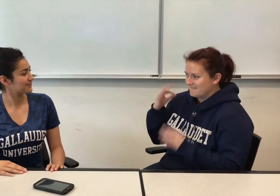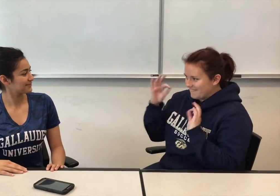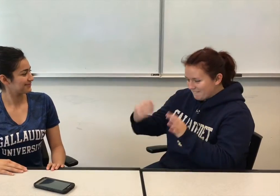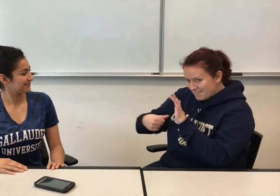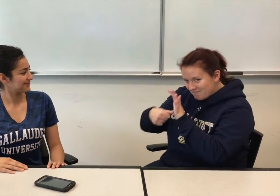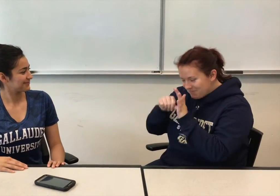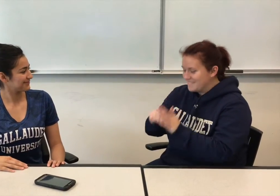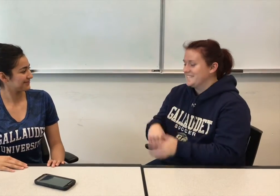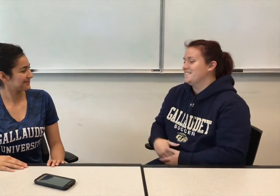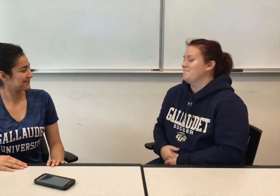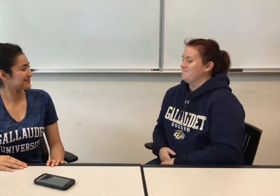[Student #2]: I am definitely impressed!